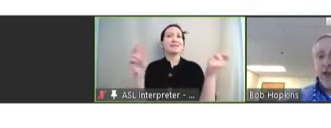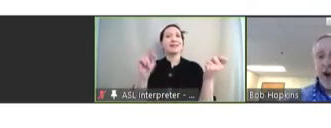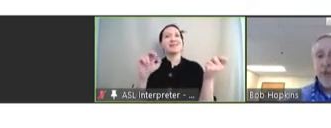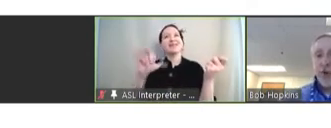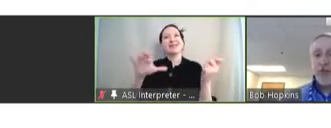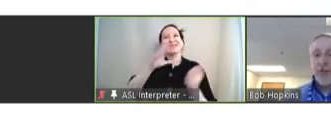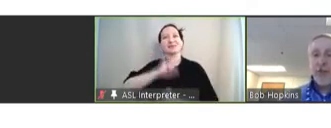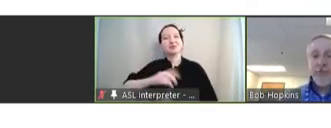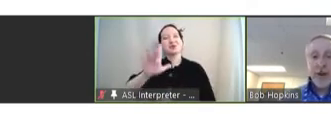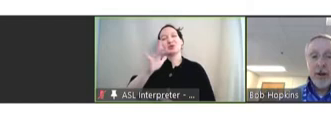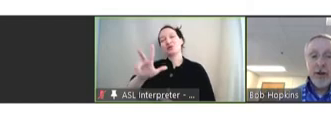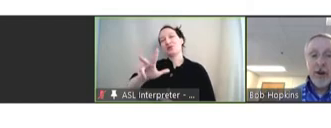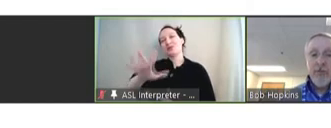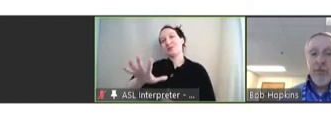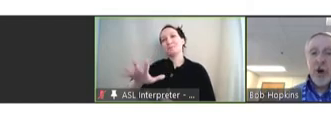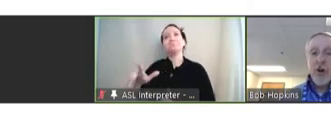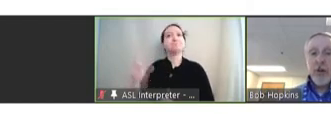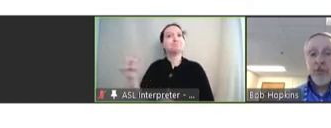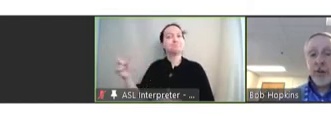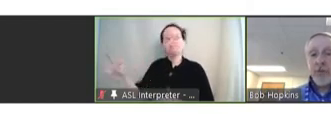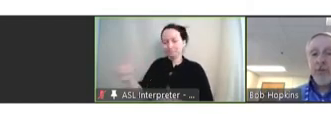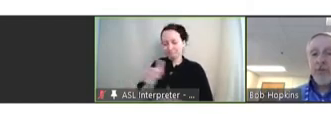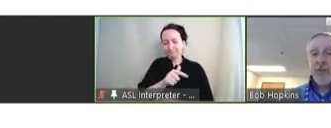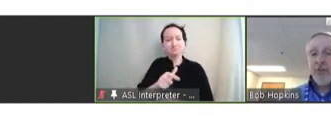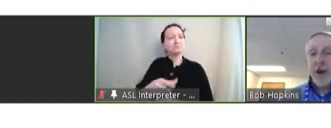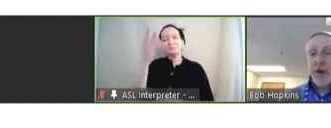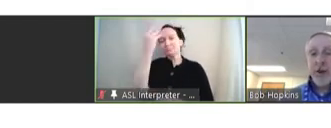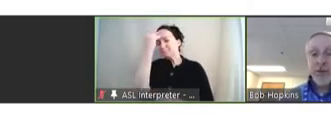we're hosting this panel to hear from thought leaders in immunization about our history,